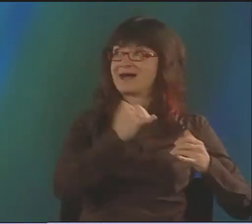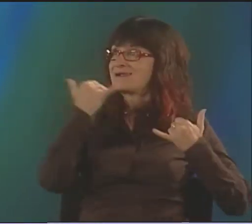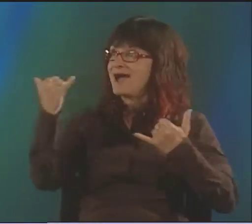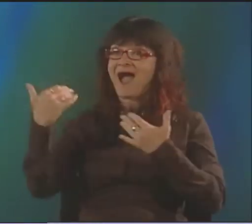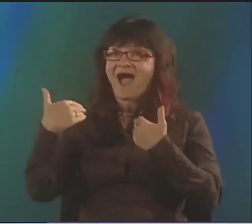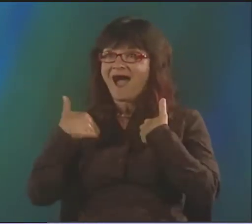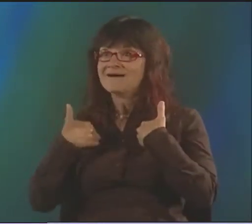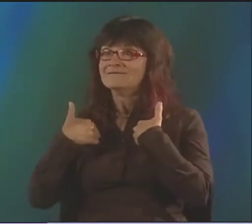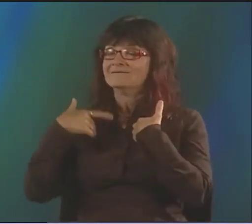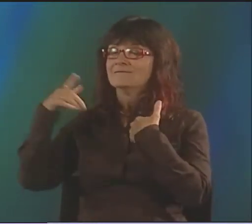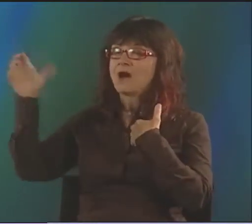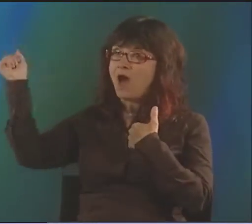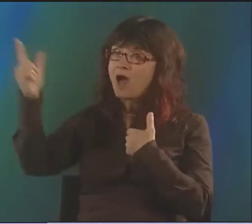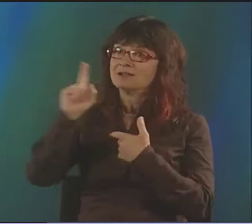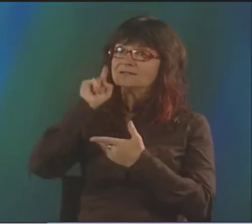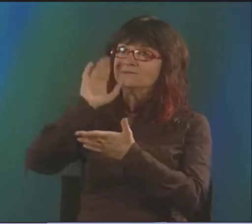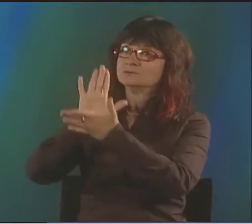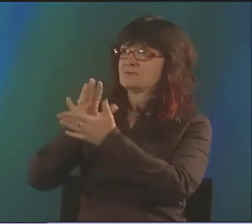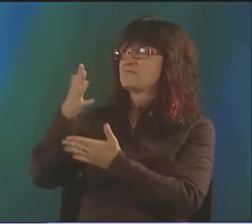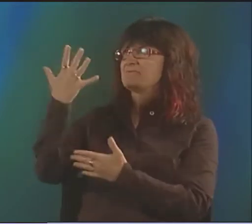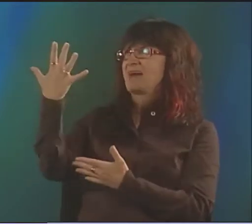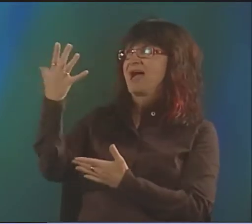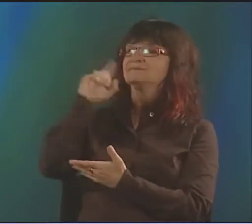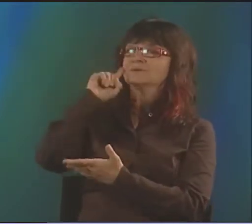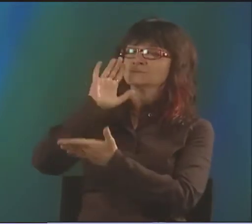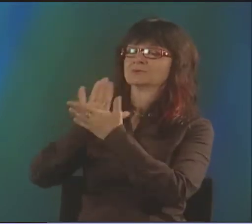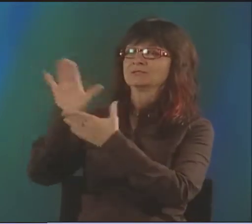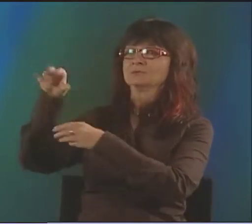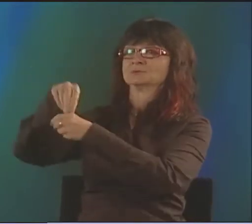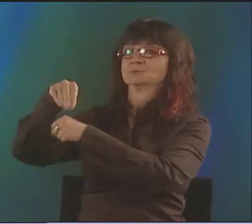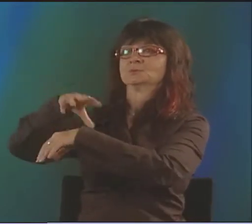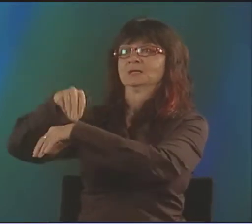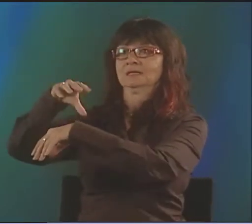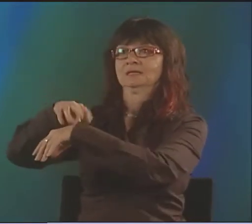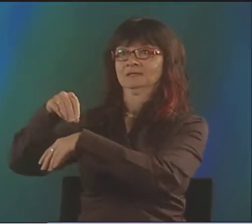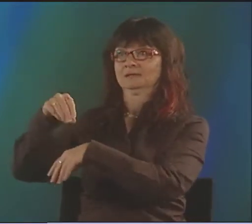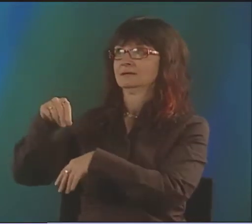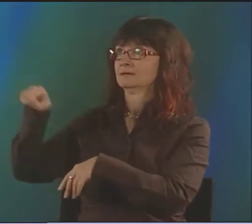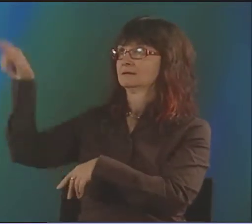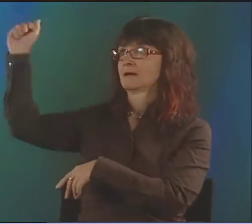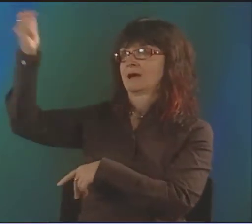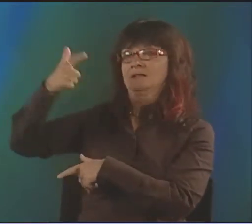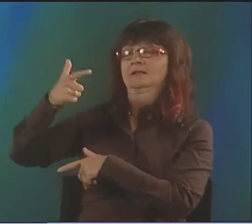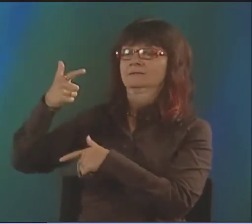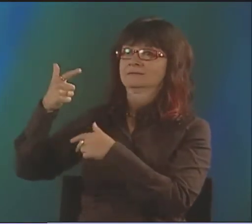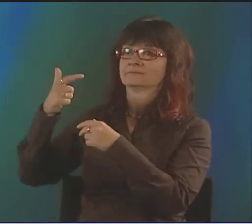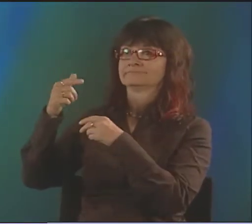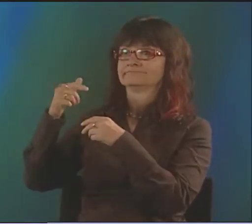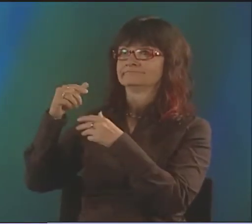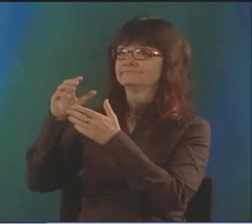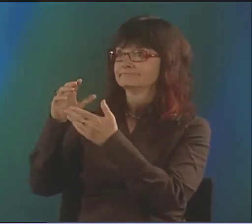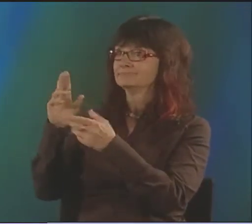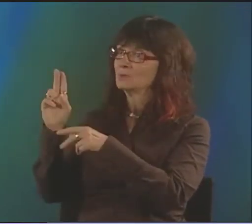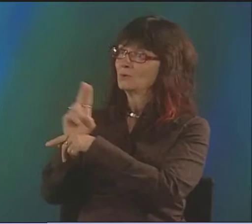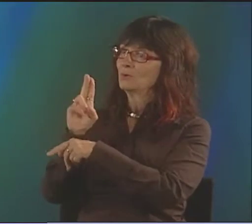AND IT'S REALLY AMAZING. FROM TEACHING JUST A CLASS AT A TIME, NOW THERE ARE 5 SCHOOLS FOR THE DEAF IN SWEDEN